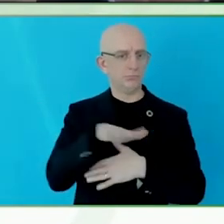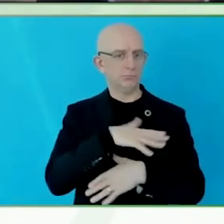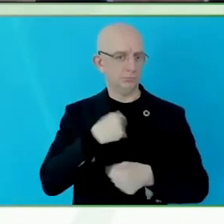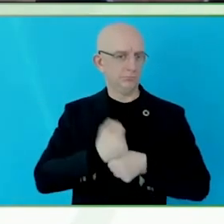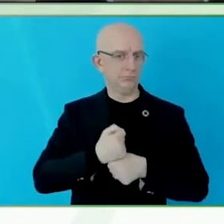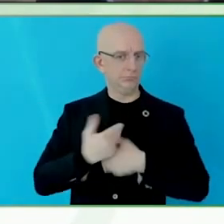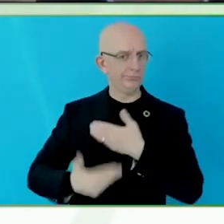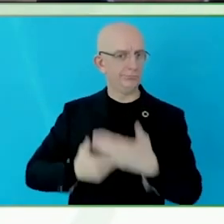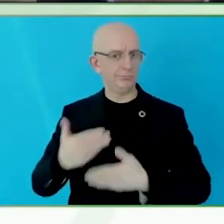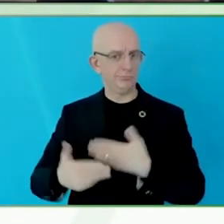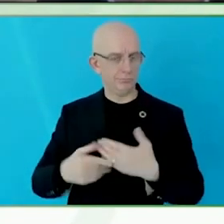recuperate from error.